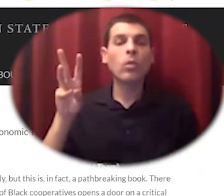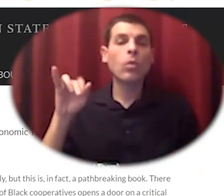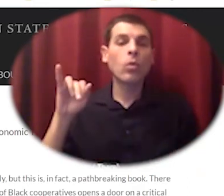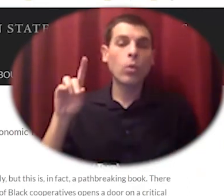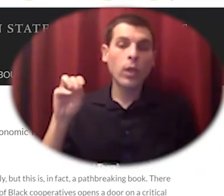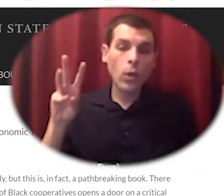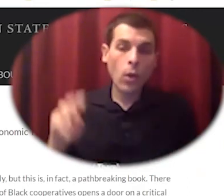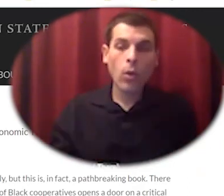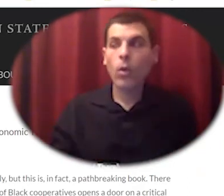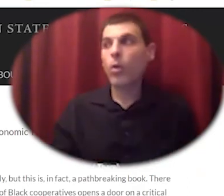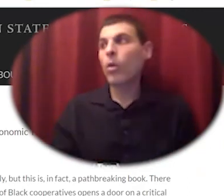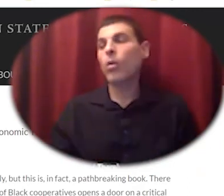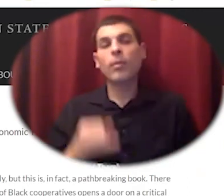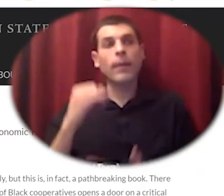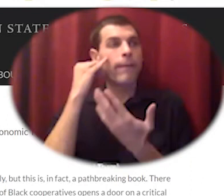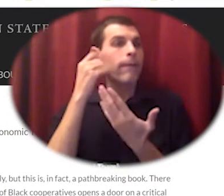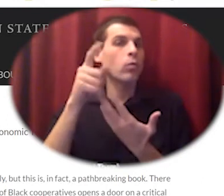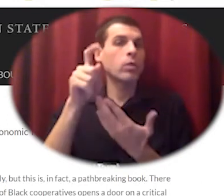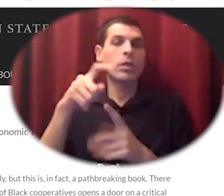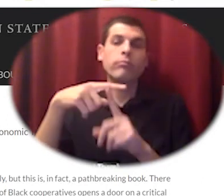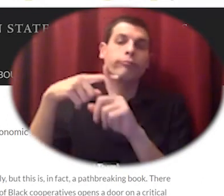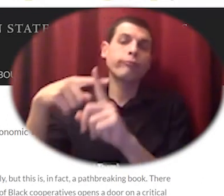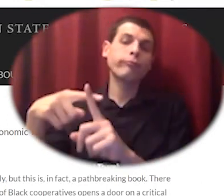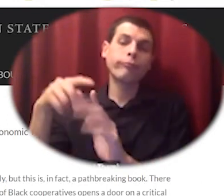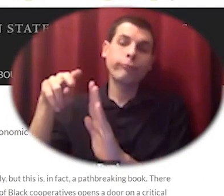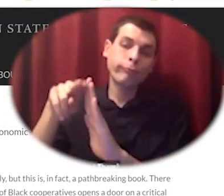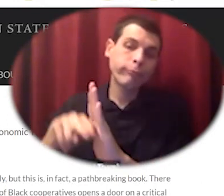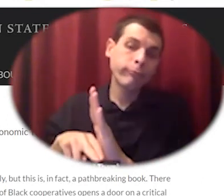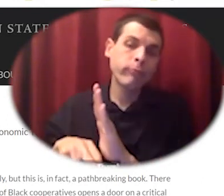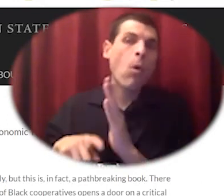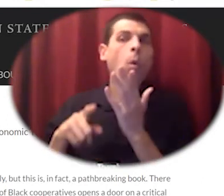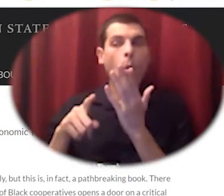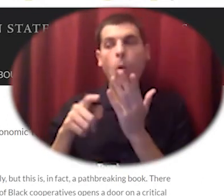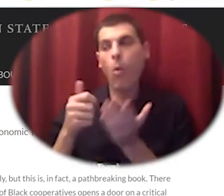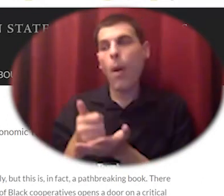of burying family members and and sometimes with purchasing the freedom of folks who'd been